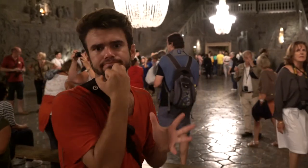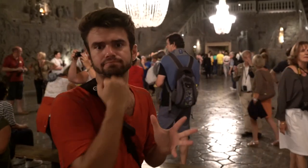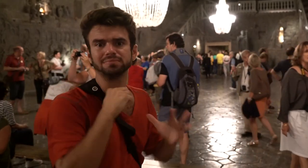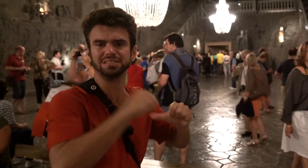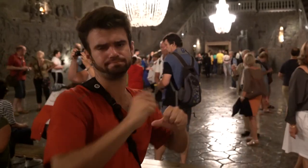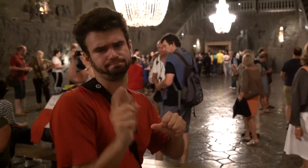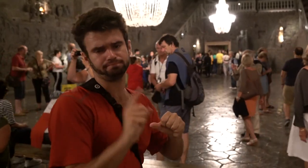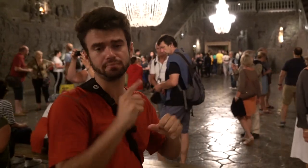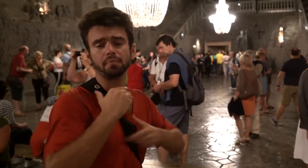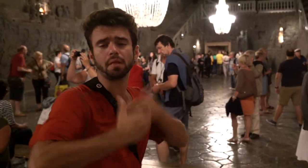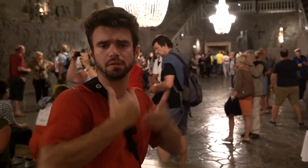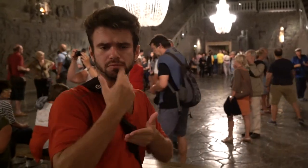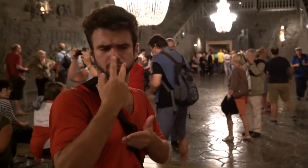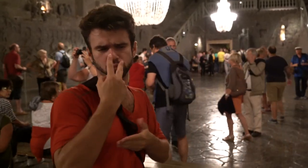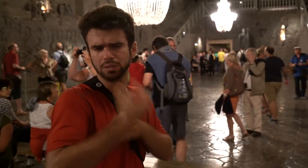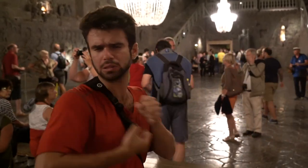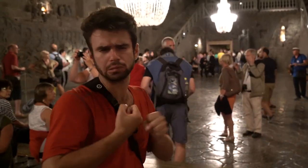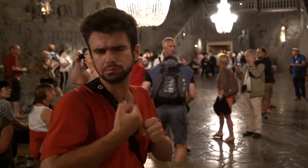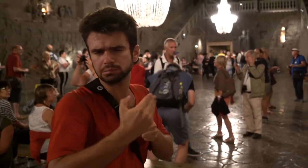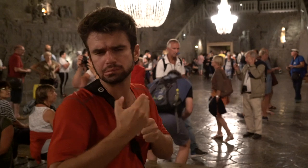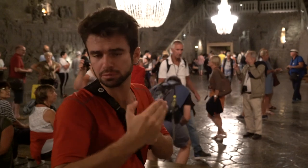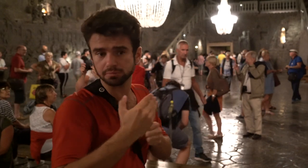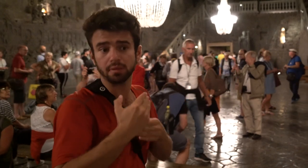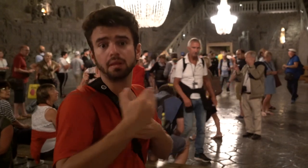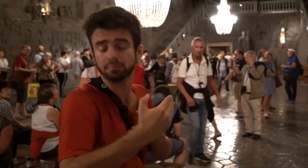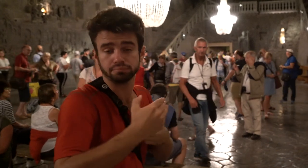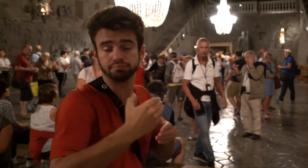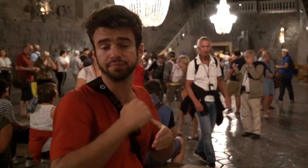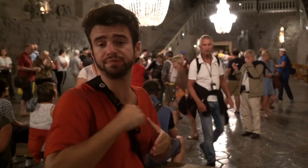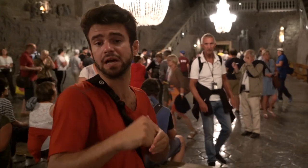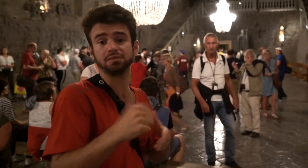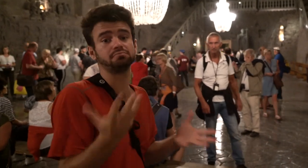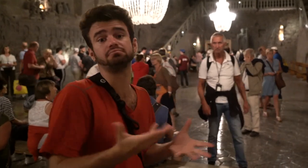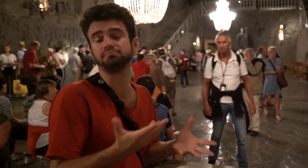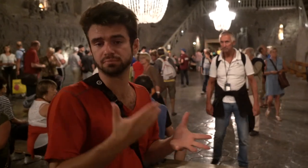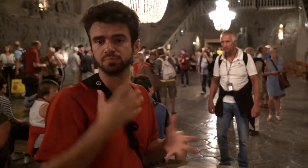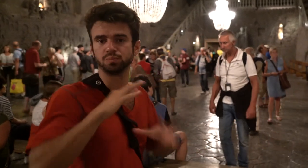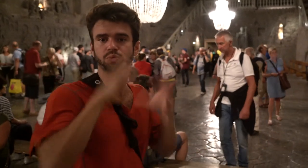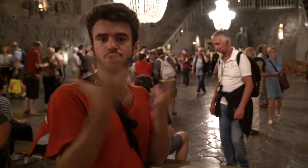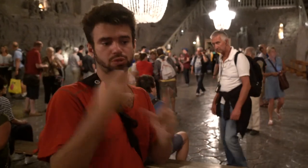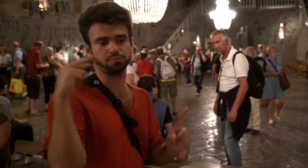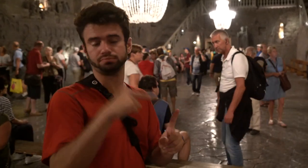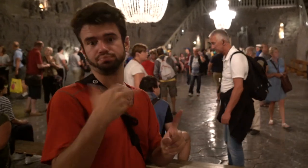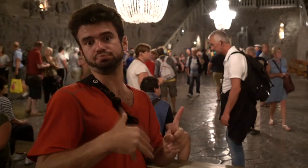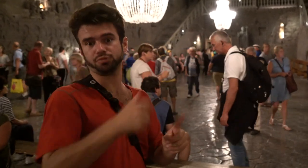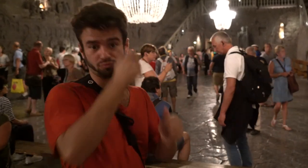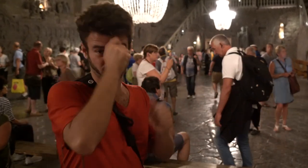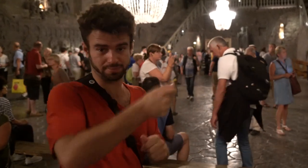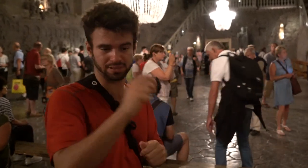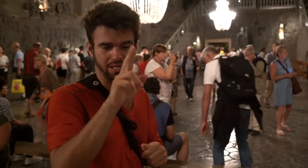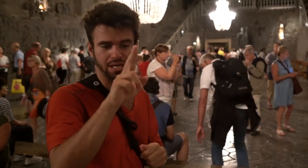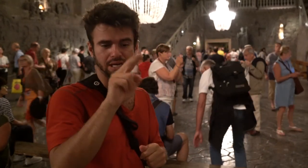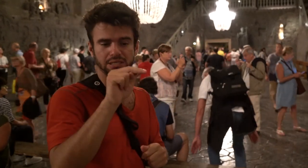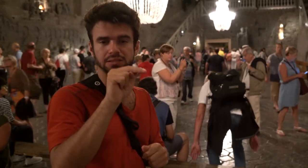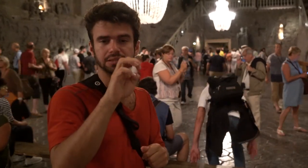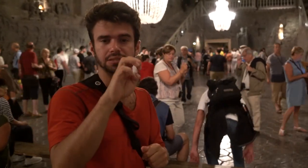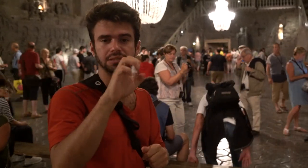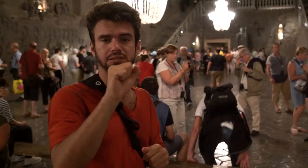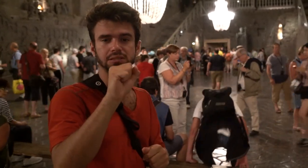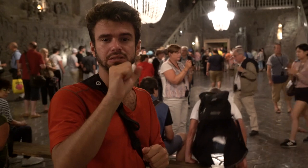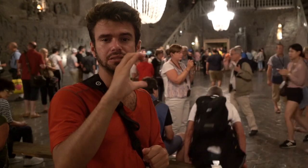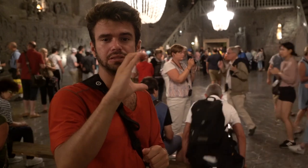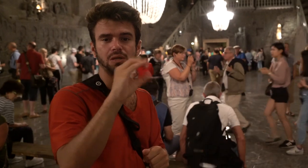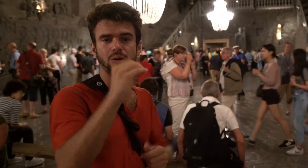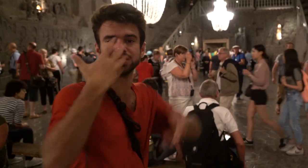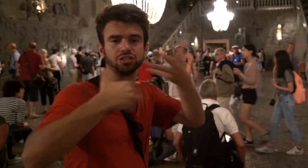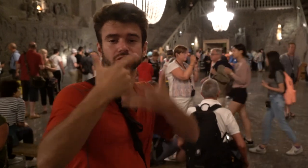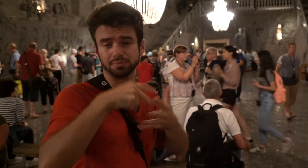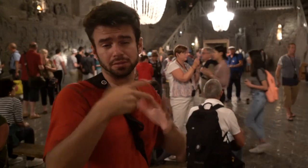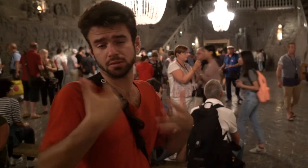Now it is considered as one of the UNESCO in the world.